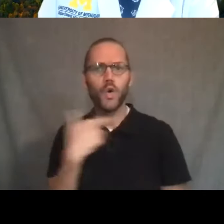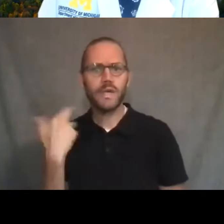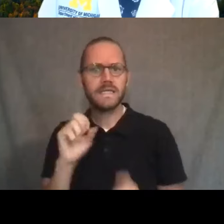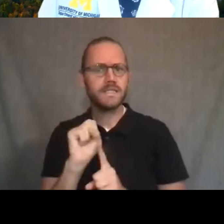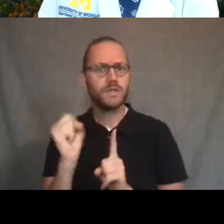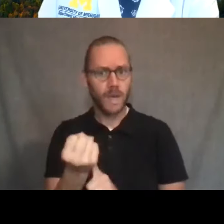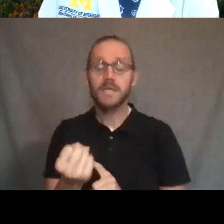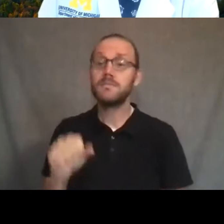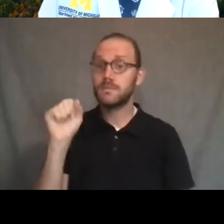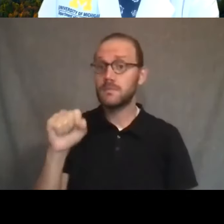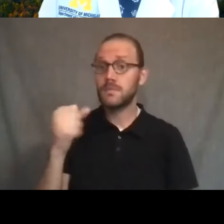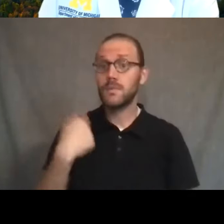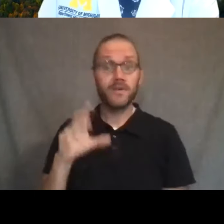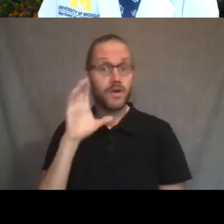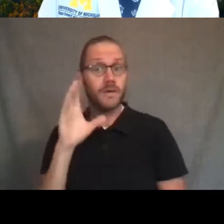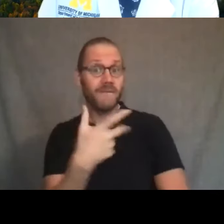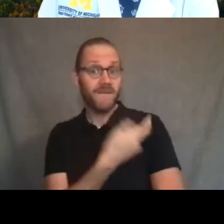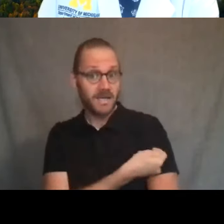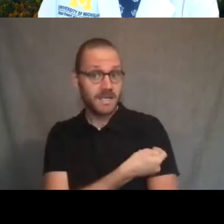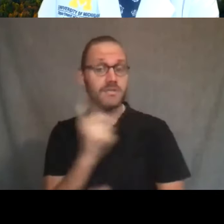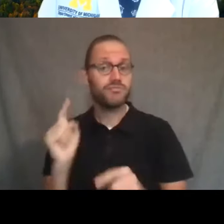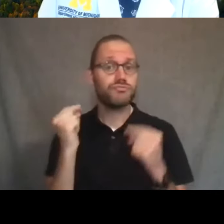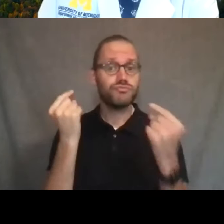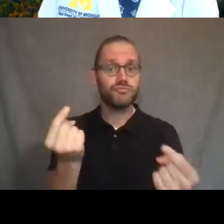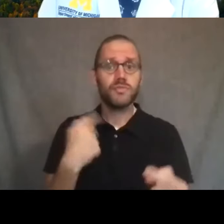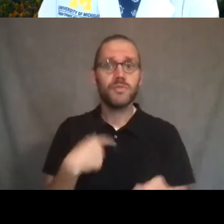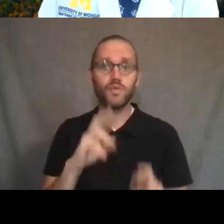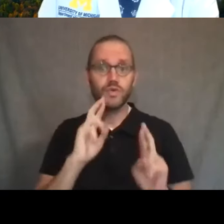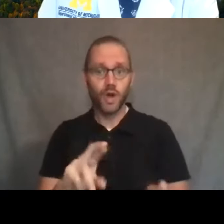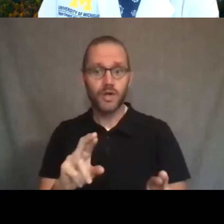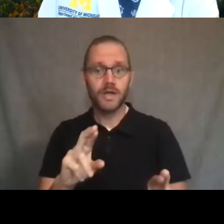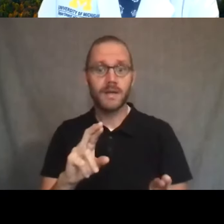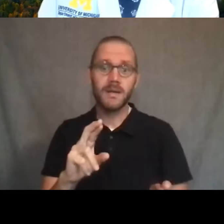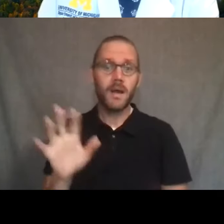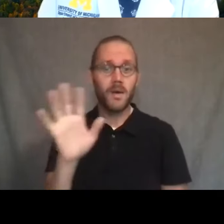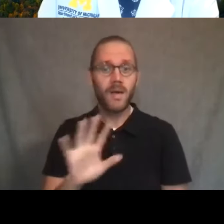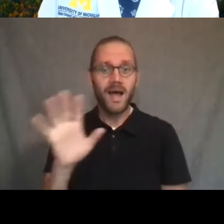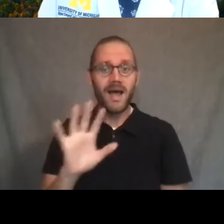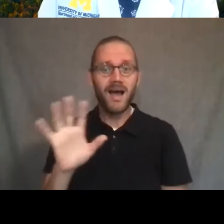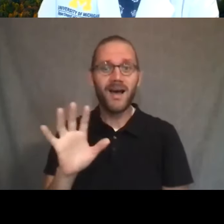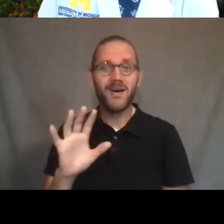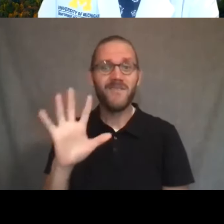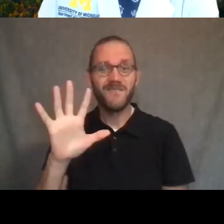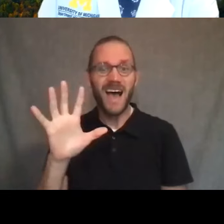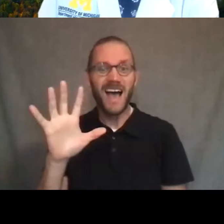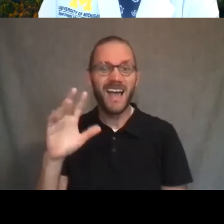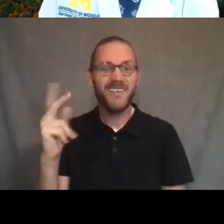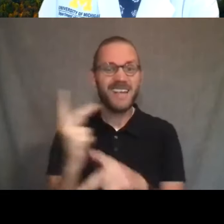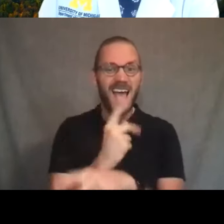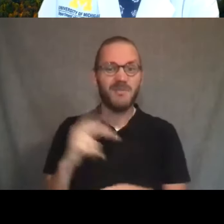You know, we heard about vaccination resulting in an approximately five-fold reduction in the likelihood of getting infected.